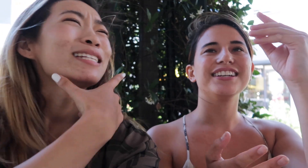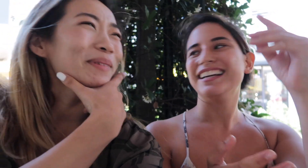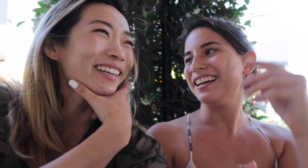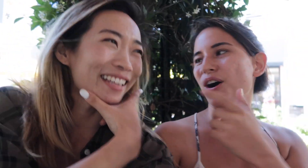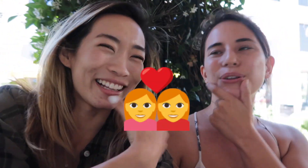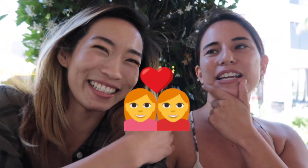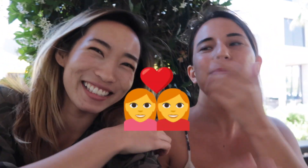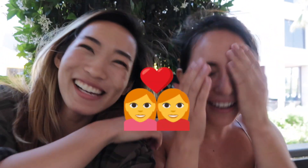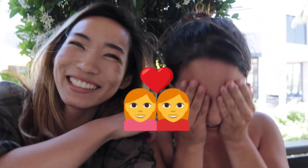That's lesbian